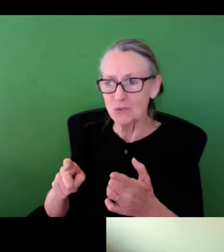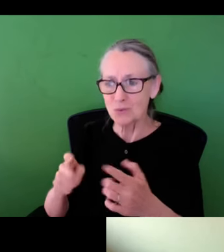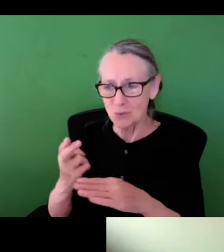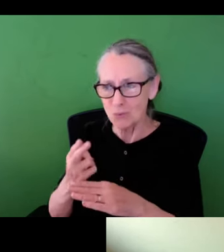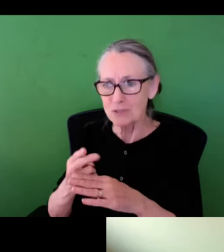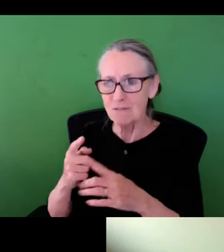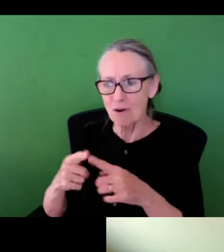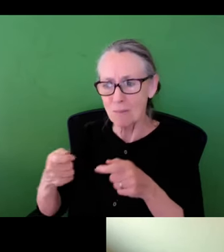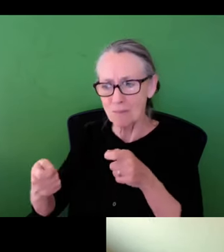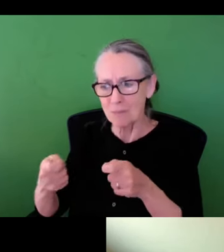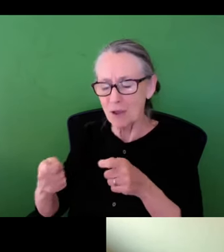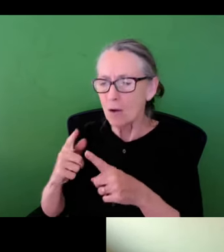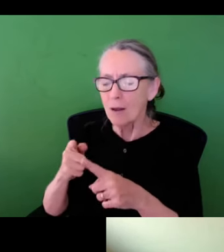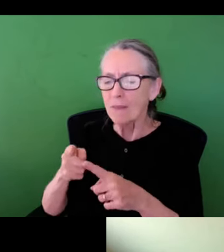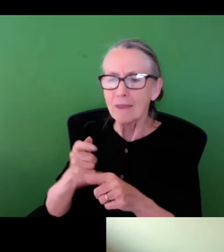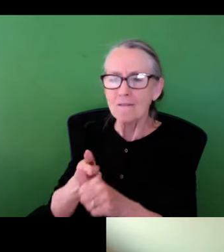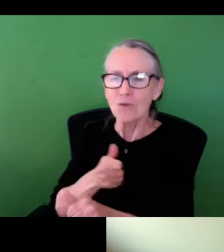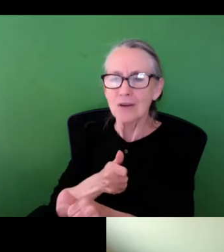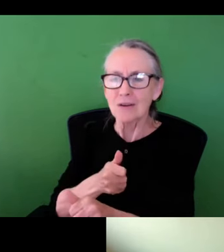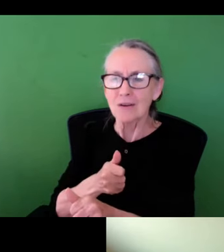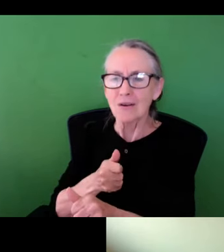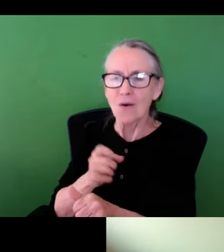and things that we have to do from a regulatory